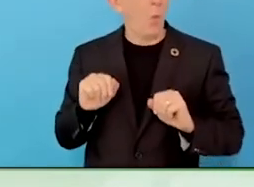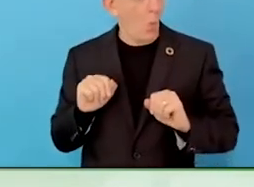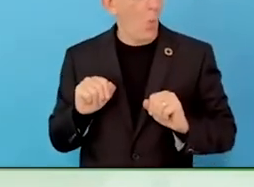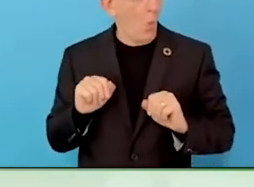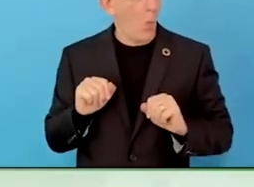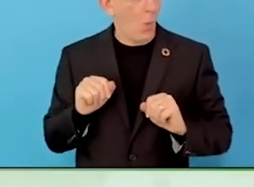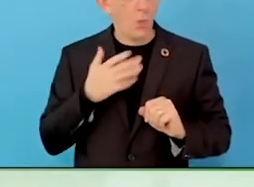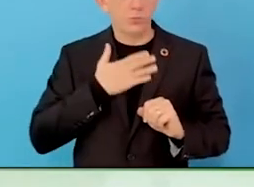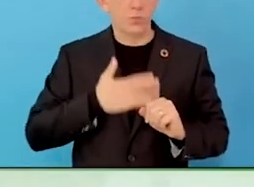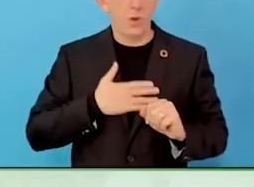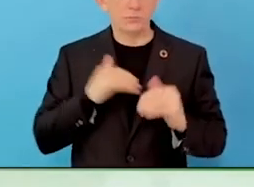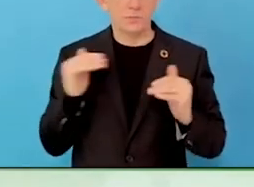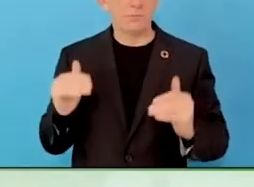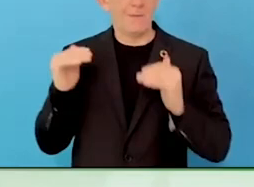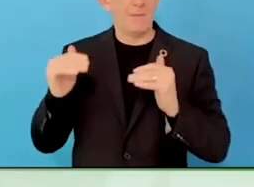companies. To make inclusion happen.